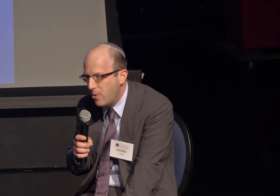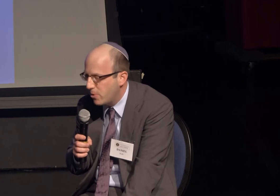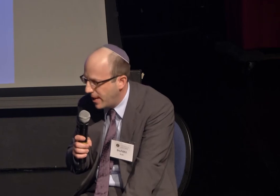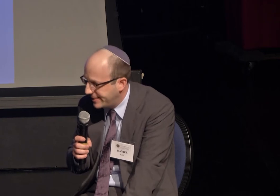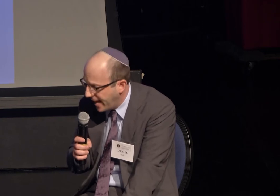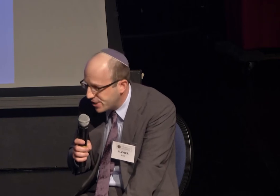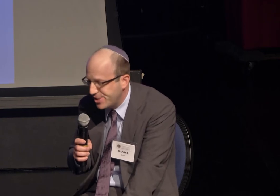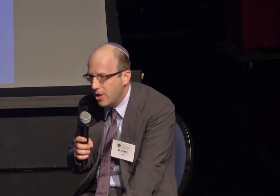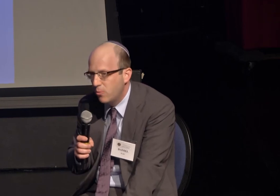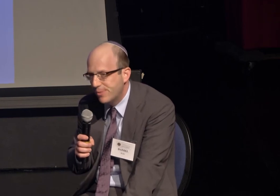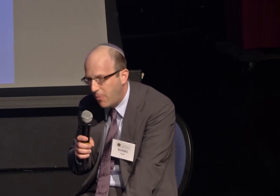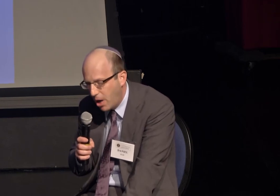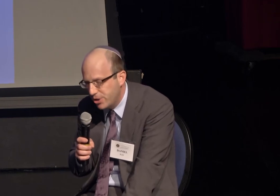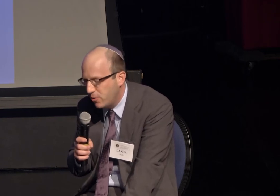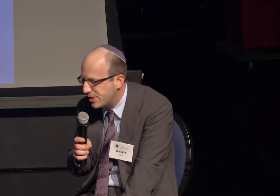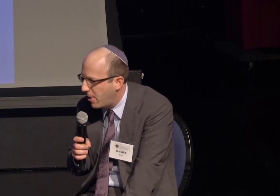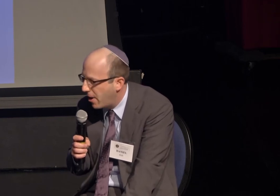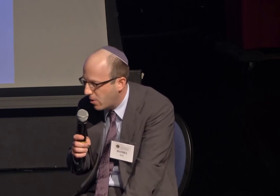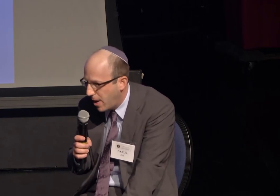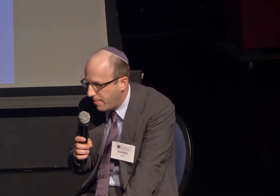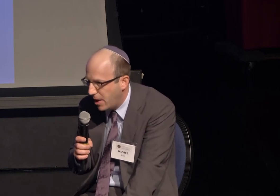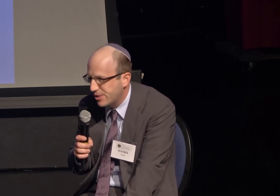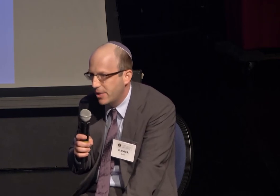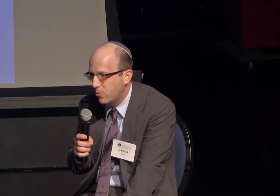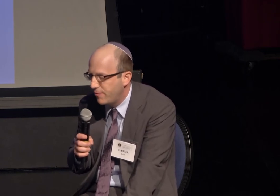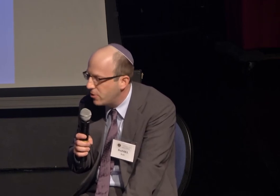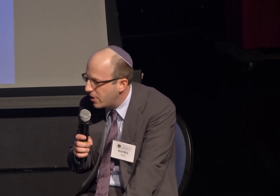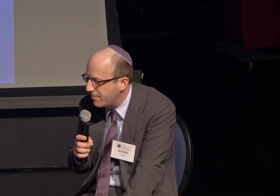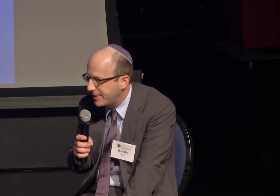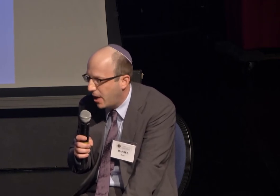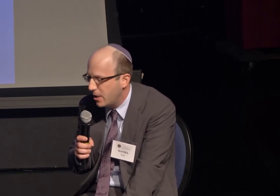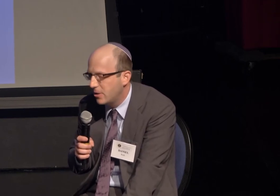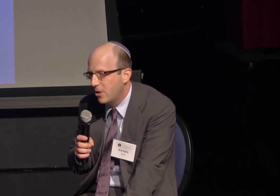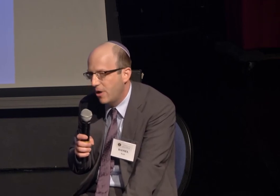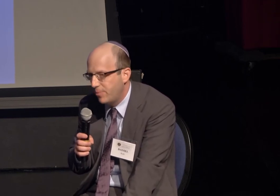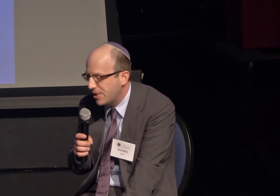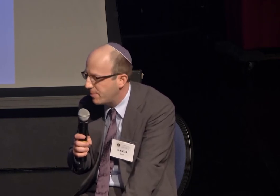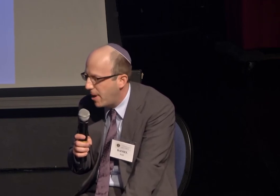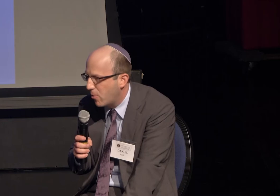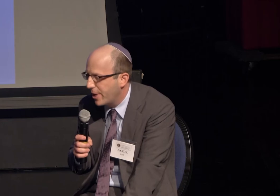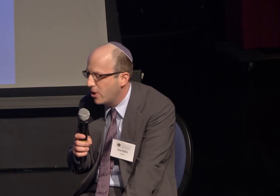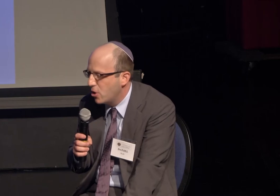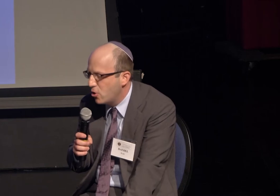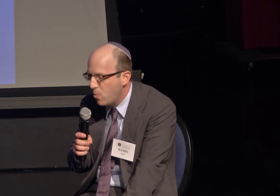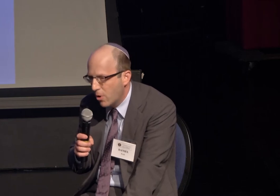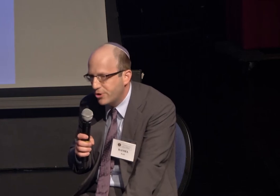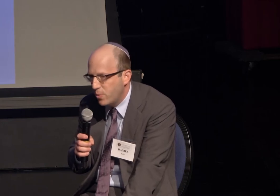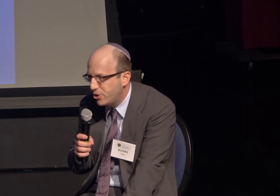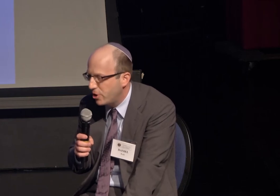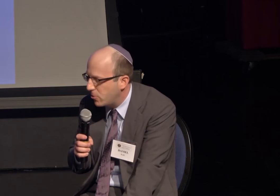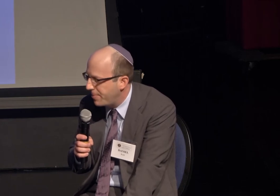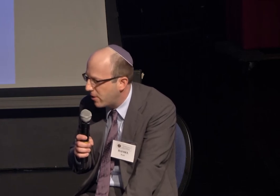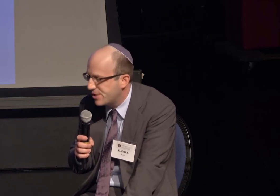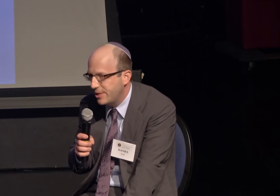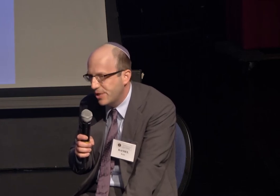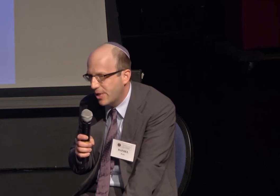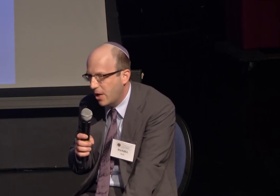was modeled to us by our rabbis, Rabbi Mittal, a blessed memory, who worked with Shimon Paris